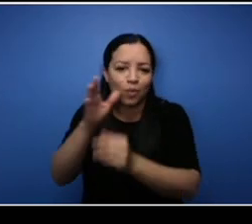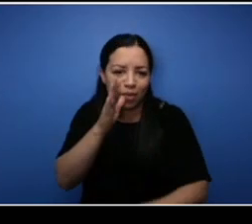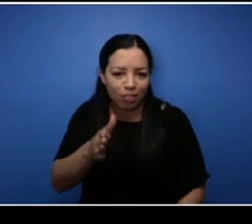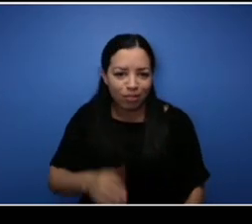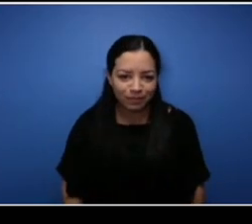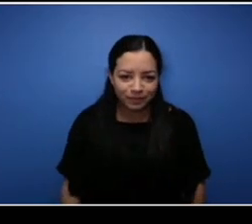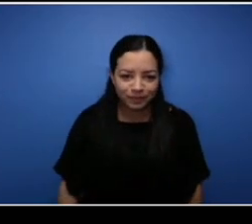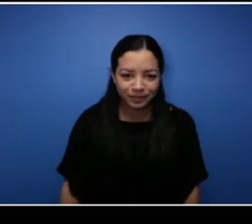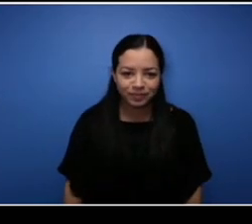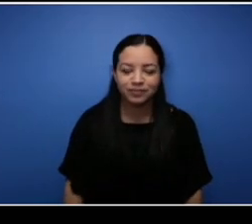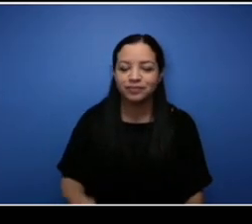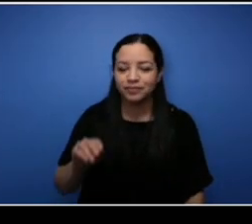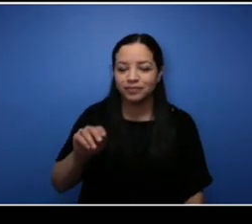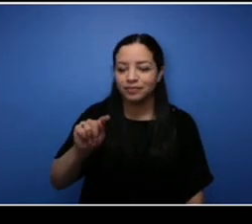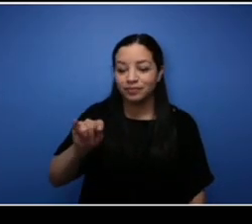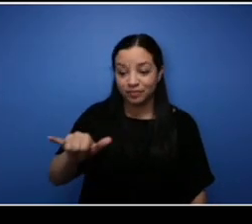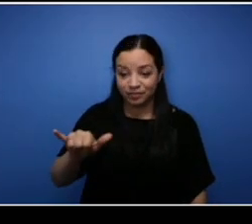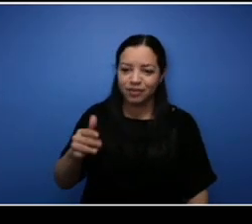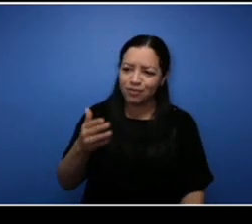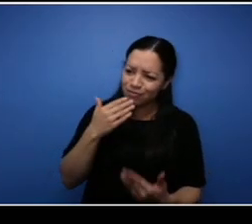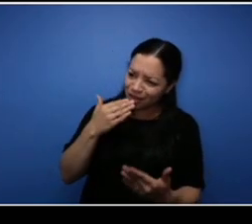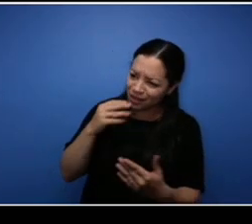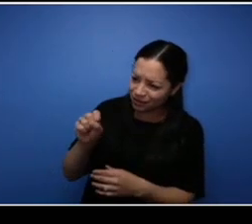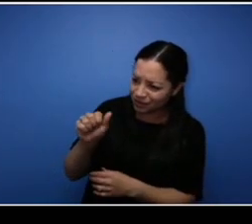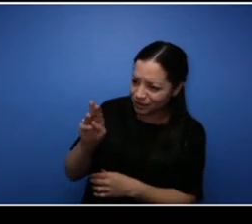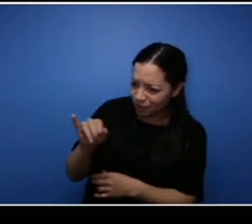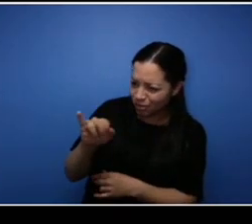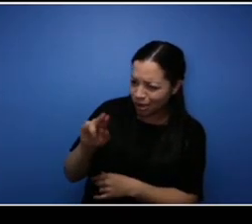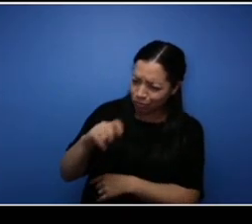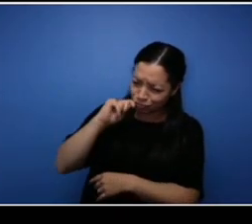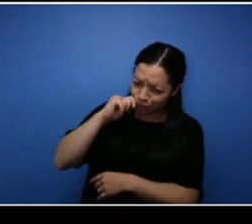Thank you Sabrina and I think that's so cool you're going to start doing videography and